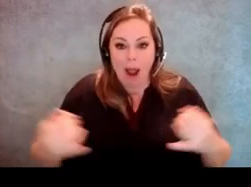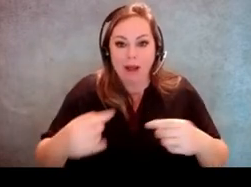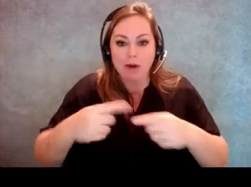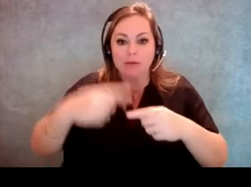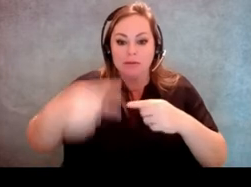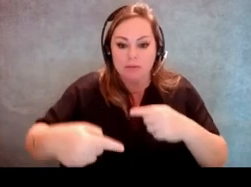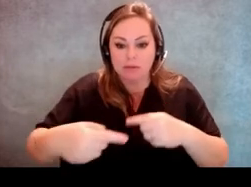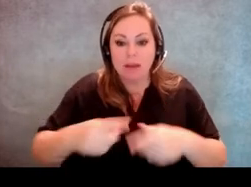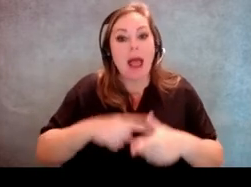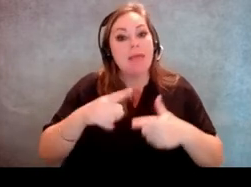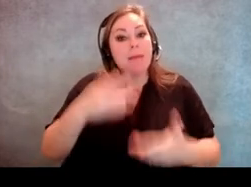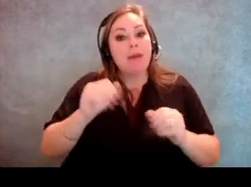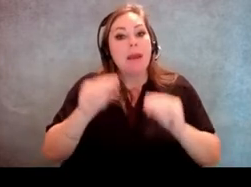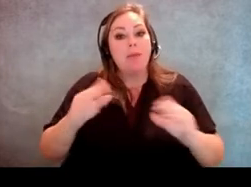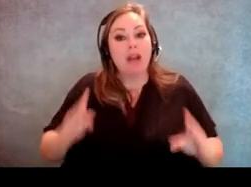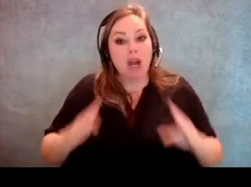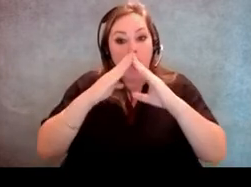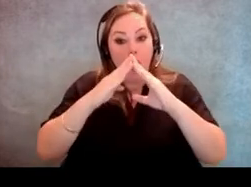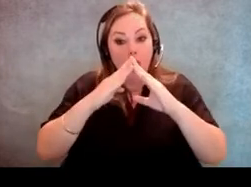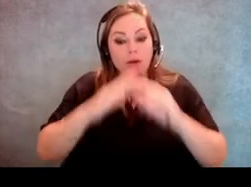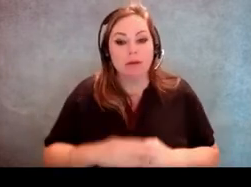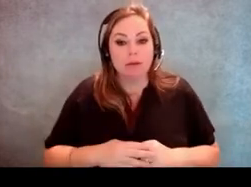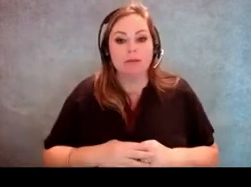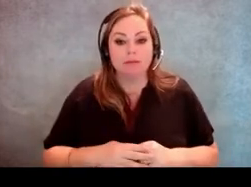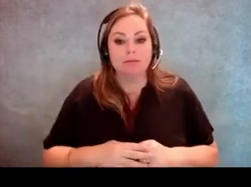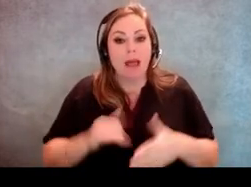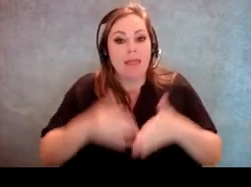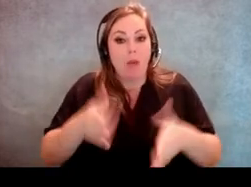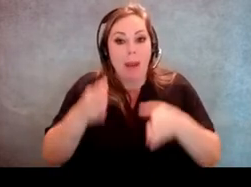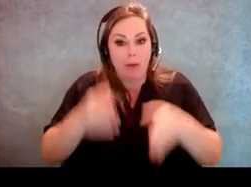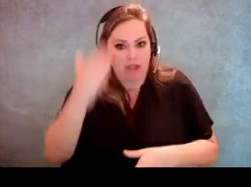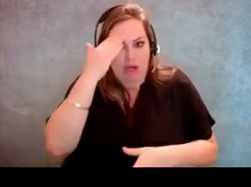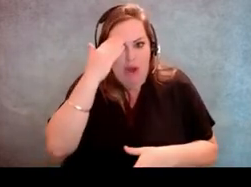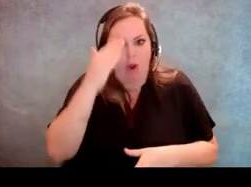you know, put a cone over a rise in the sidewalk. That way someone knows to avoid it